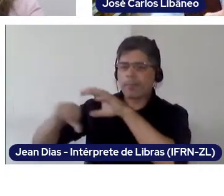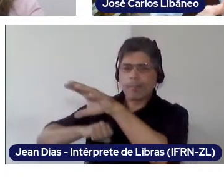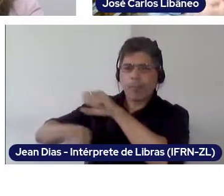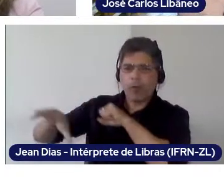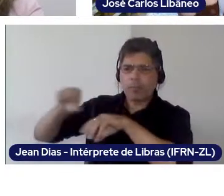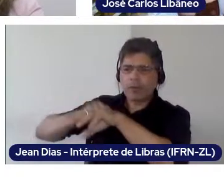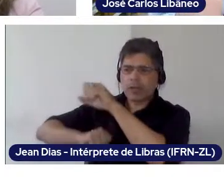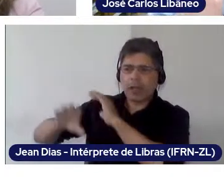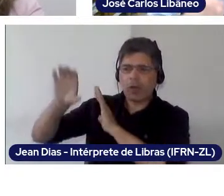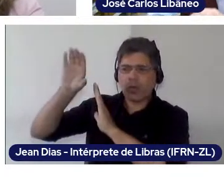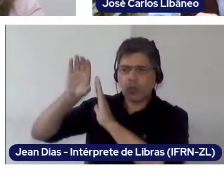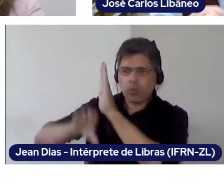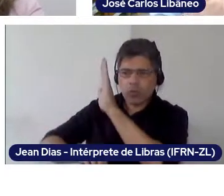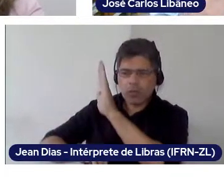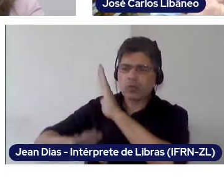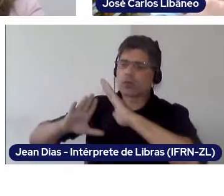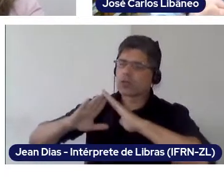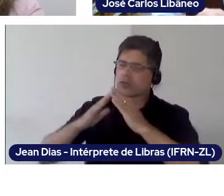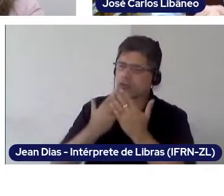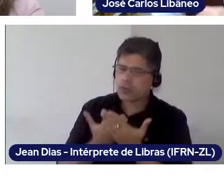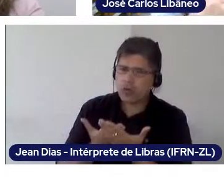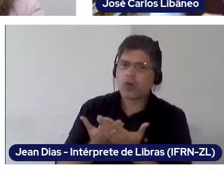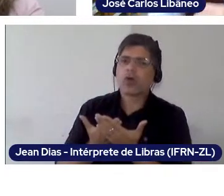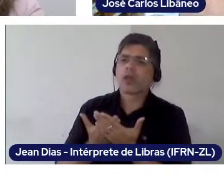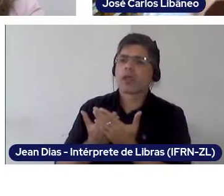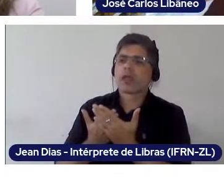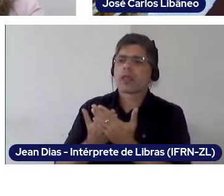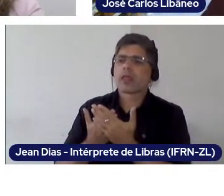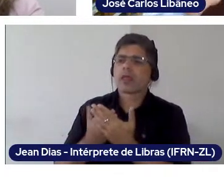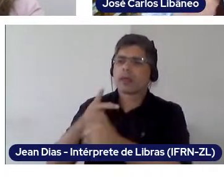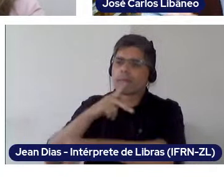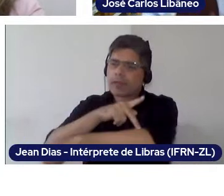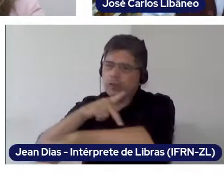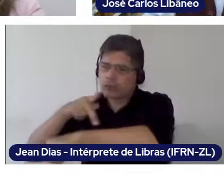We can take ownership of the school's pedagogical plan.